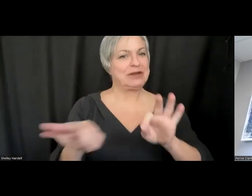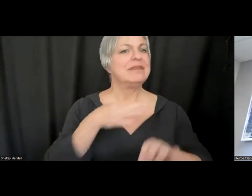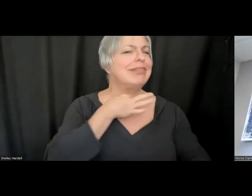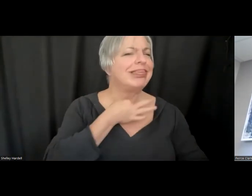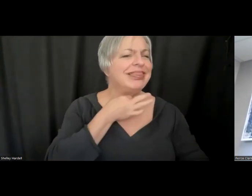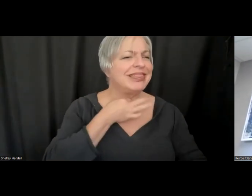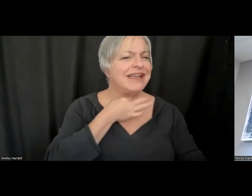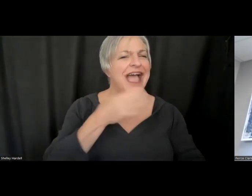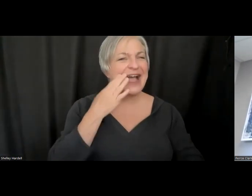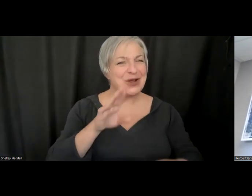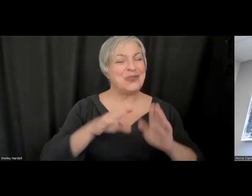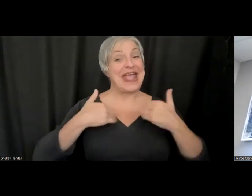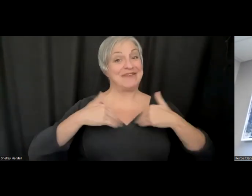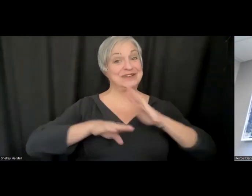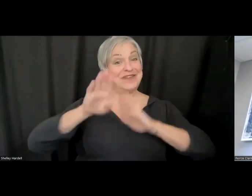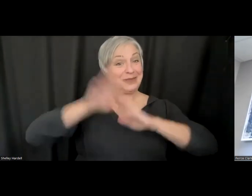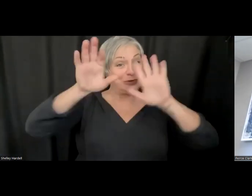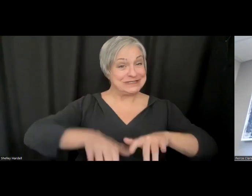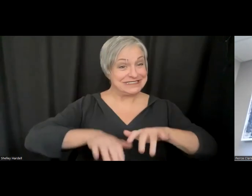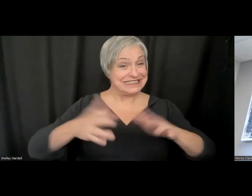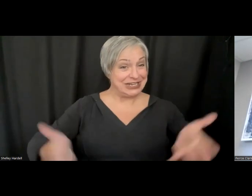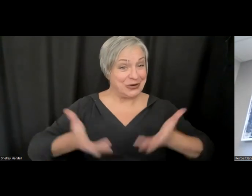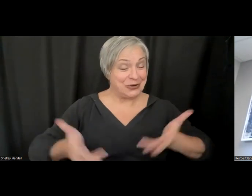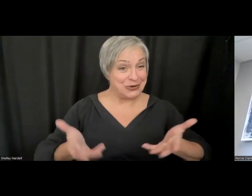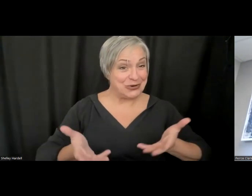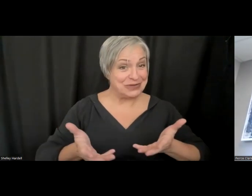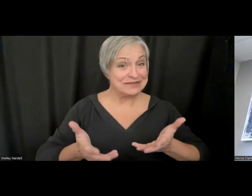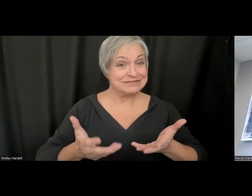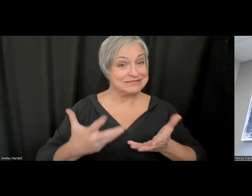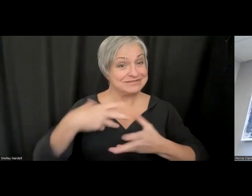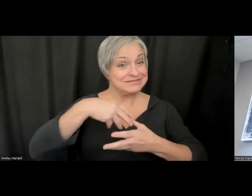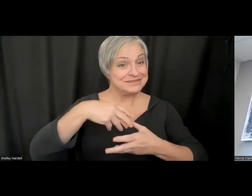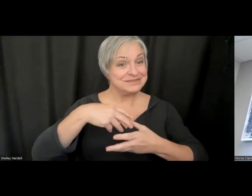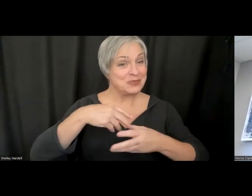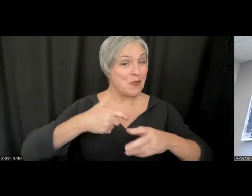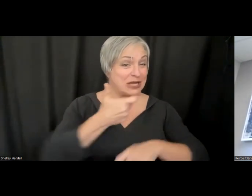developers in the discussion today, but are there other